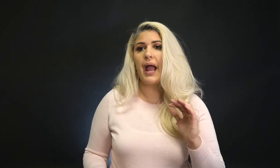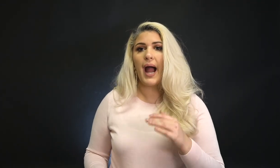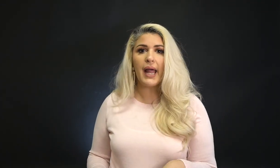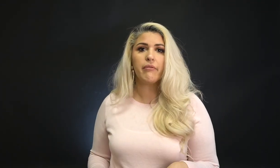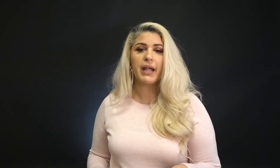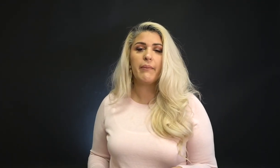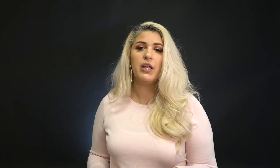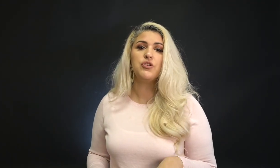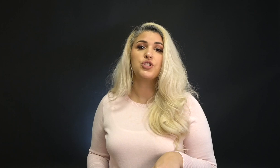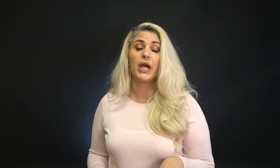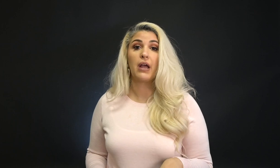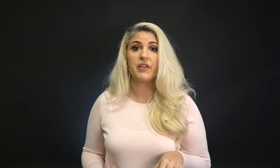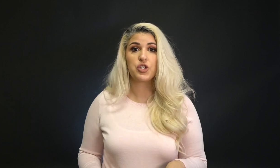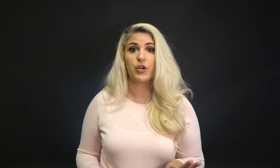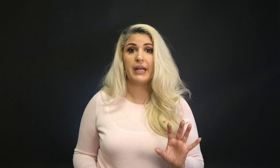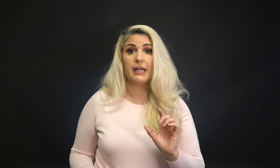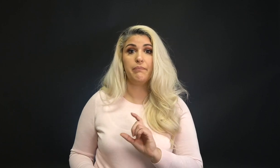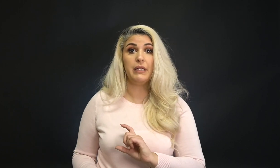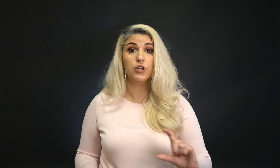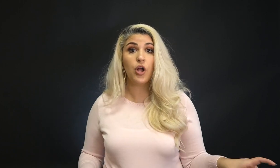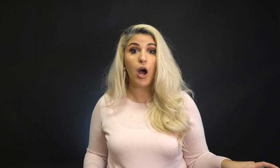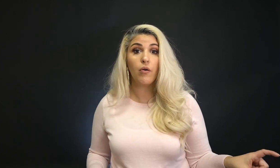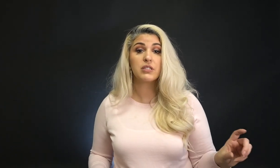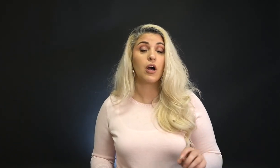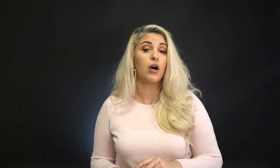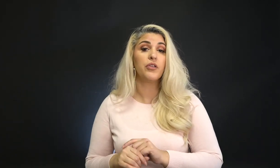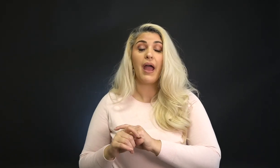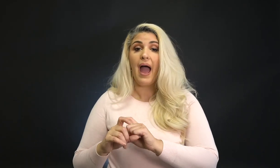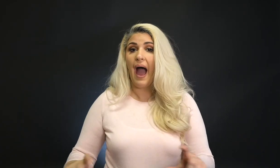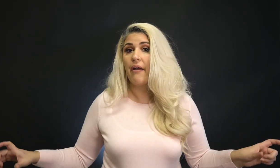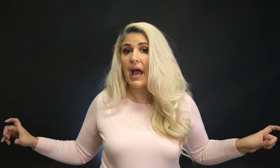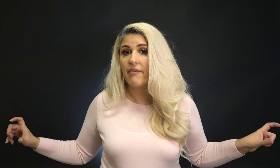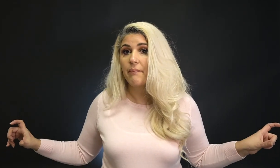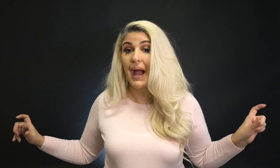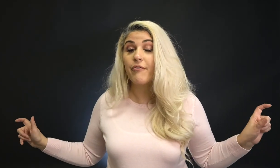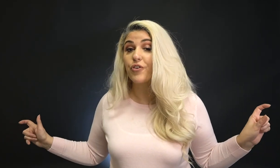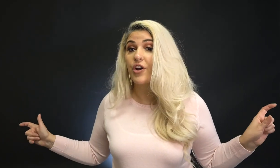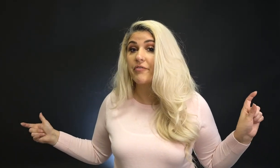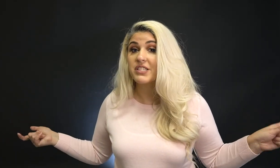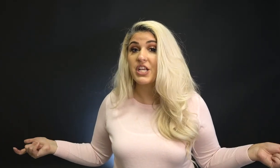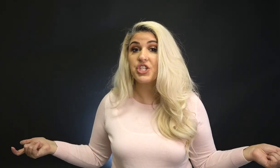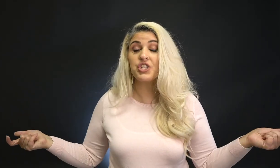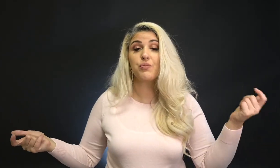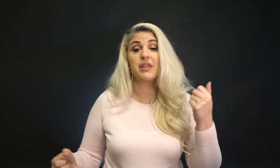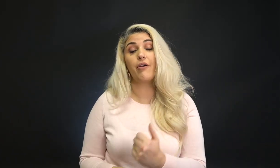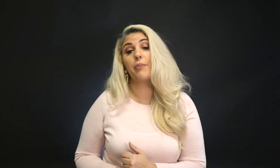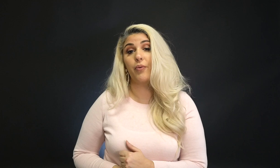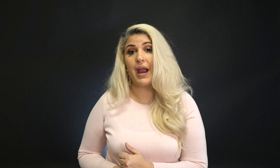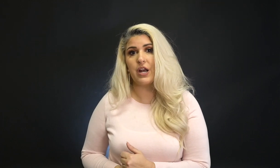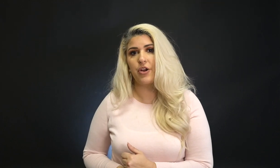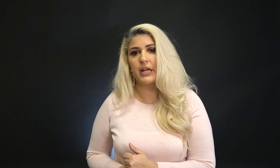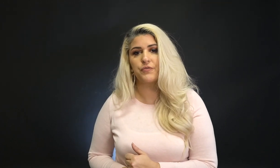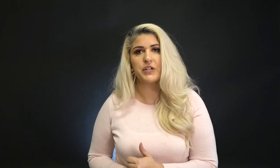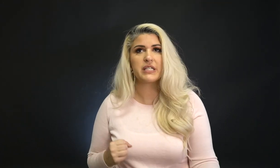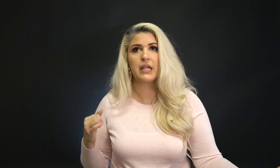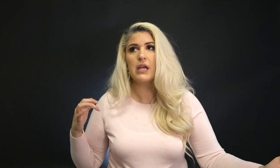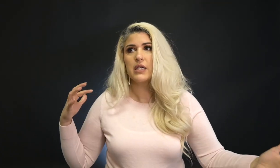I highly recommend you check out that training below. It's called how to have back and forth conversations without your brain and your hands freezing.